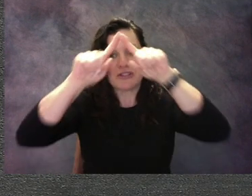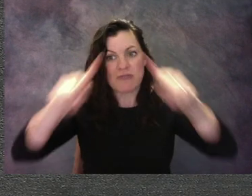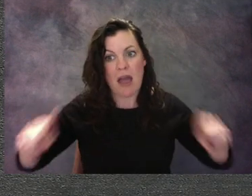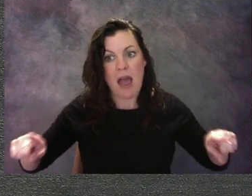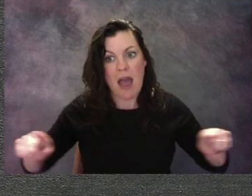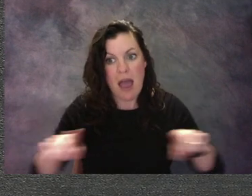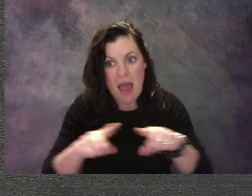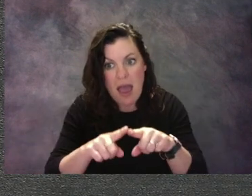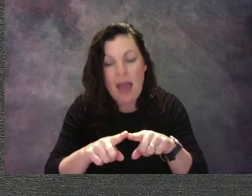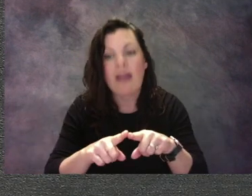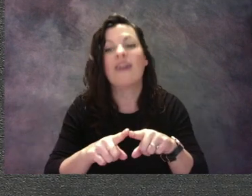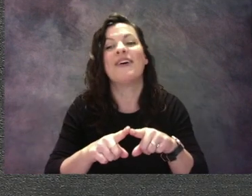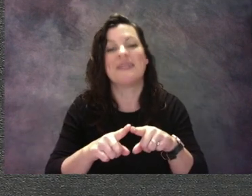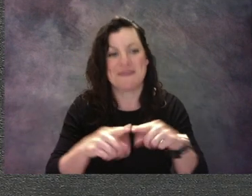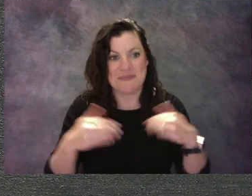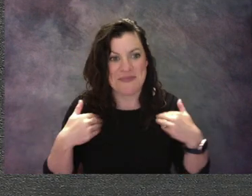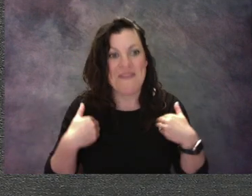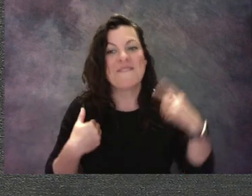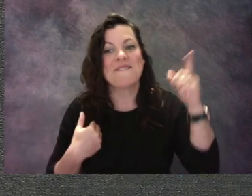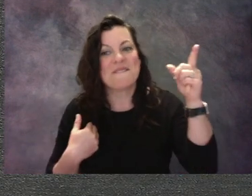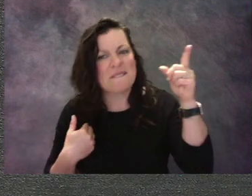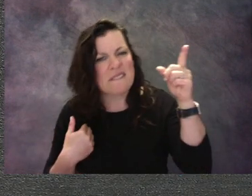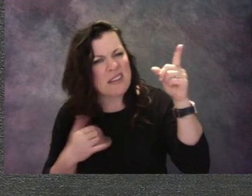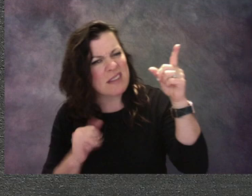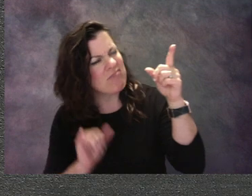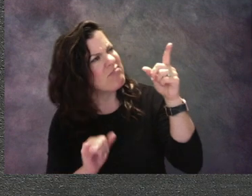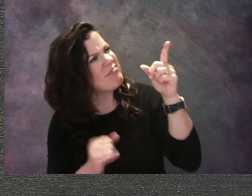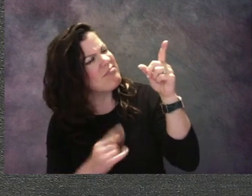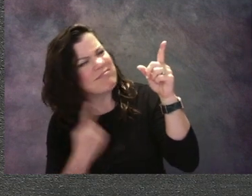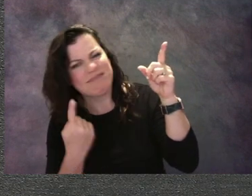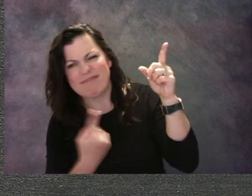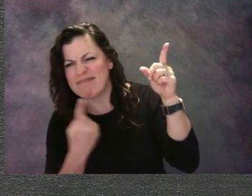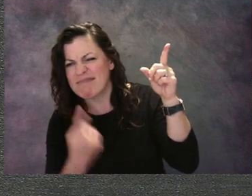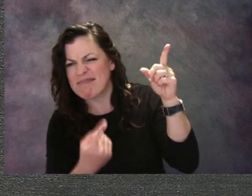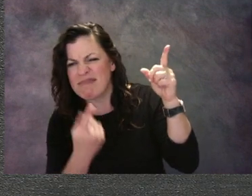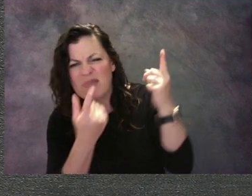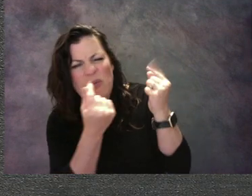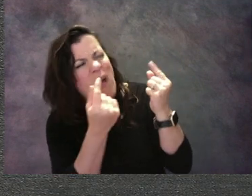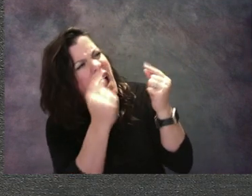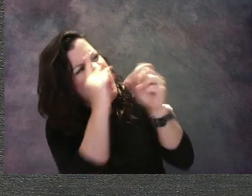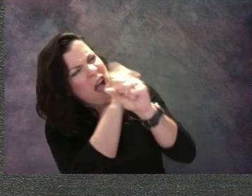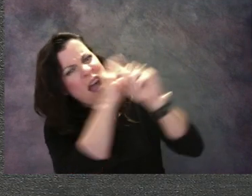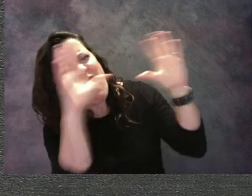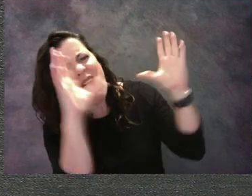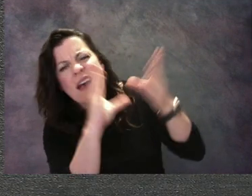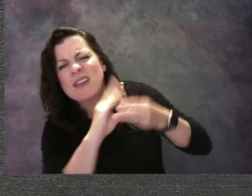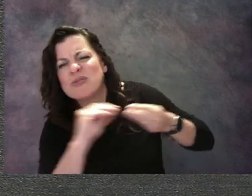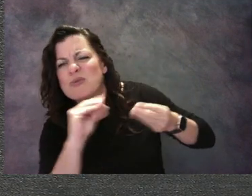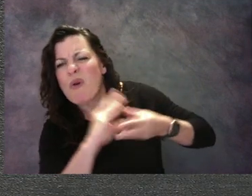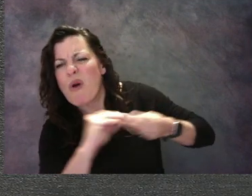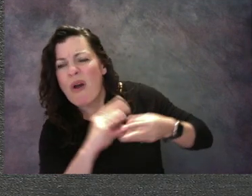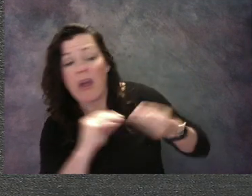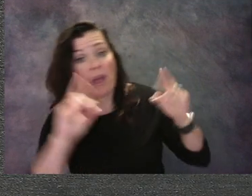And then I'm starting to think, what could this be about? This title says it's untitled, so we don't know the title,